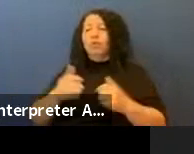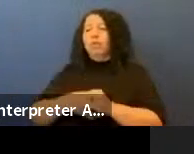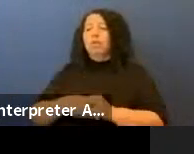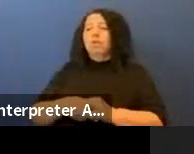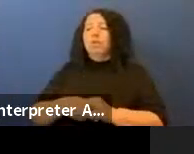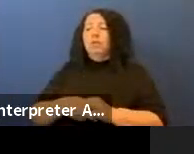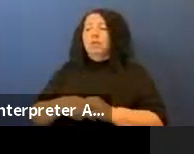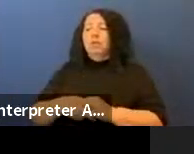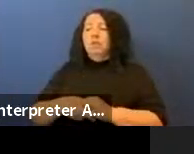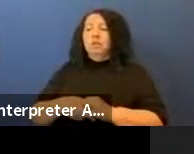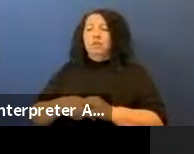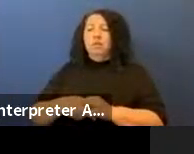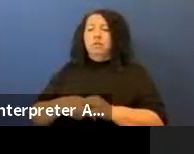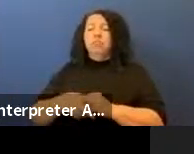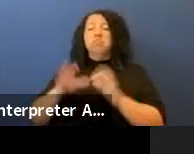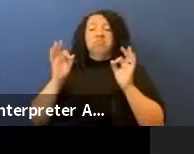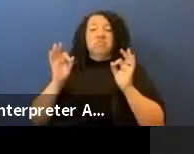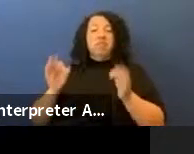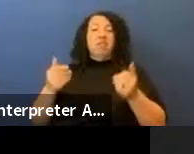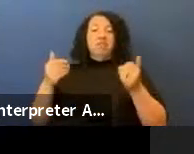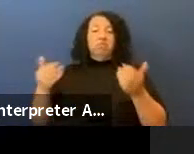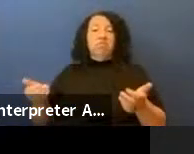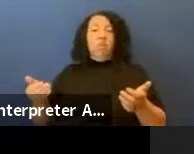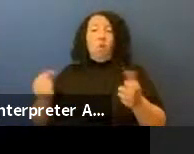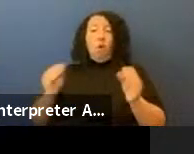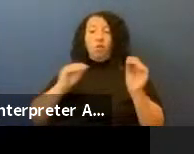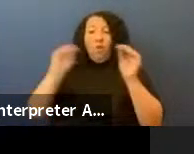they decided to move the statue. Well that's the right